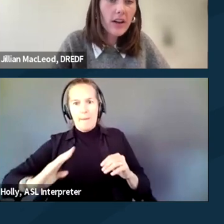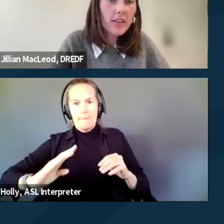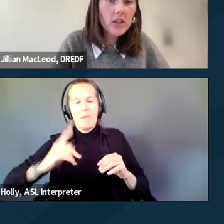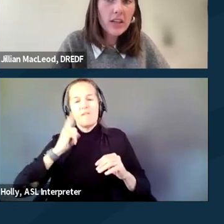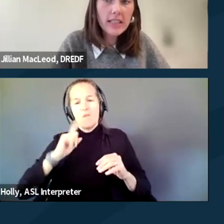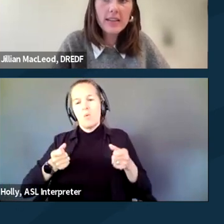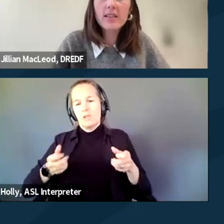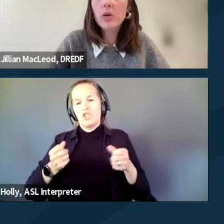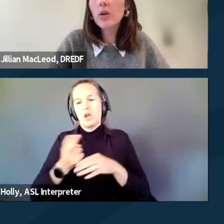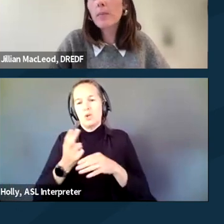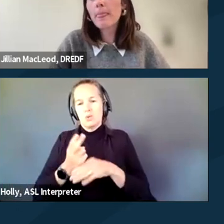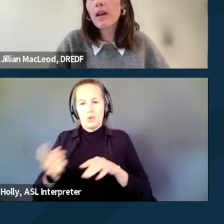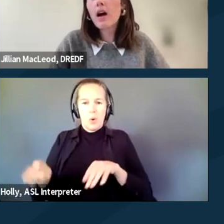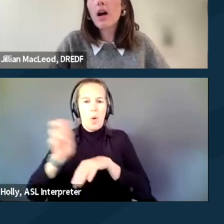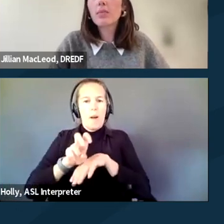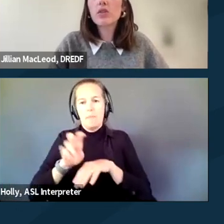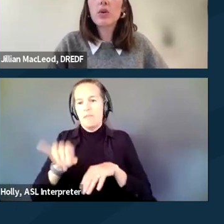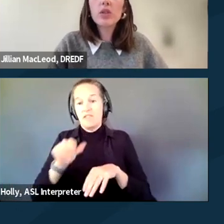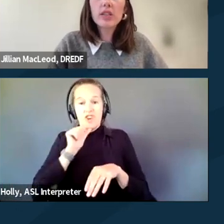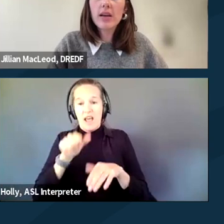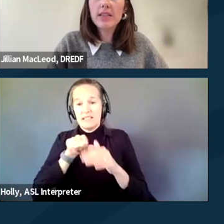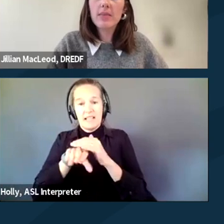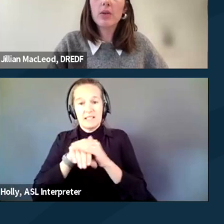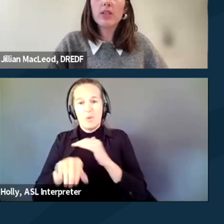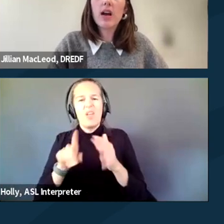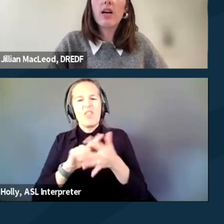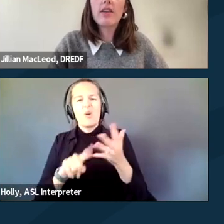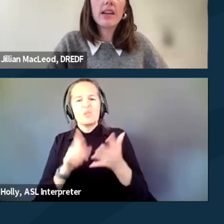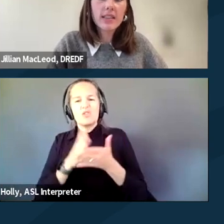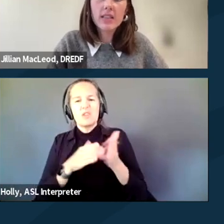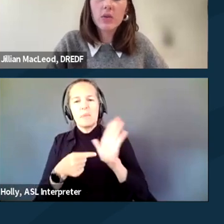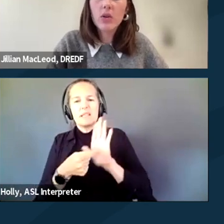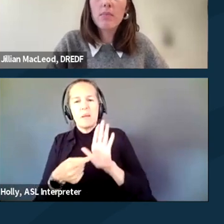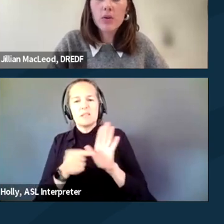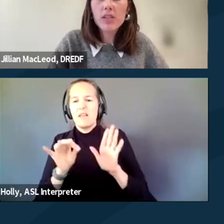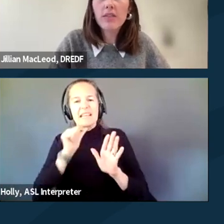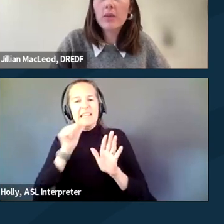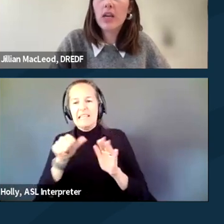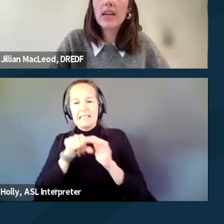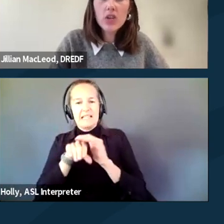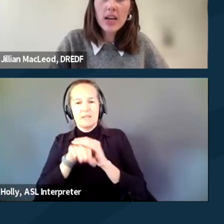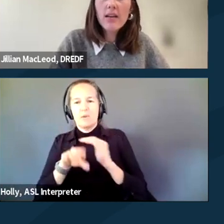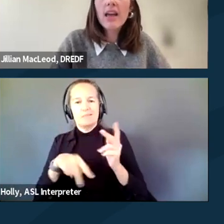of others are inaccessible. So those are some examples of inaccessible modes of communication.